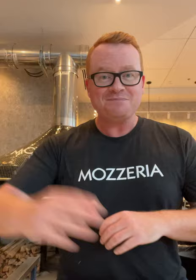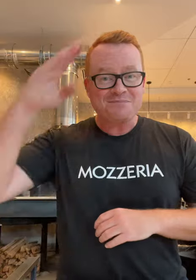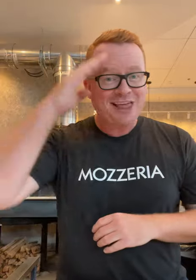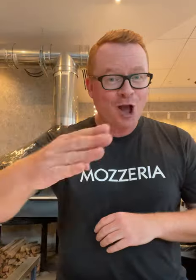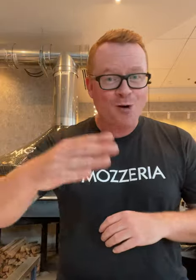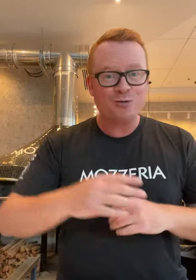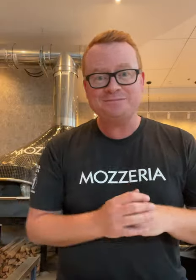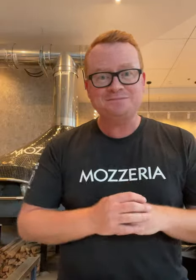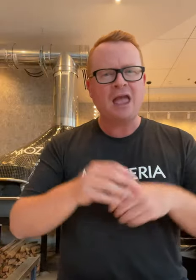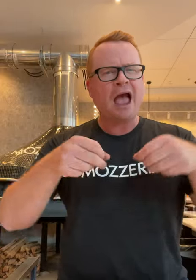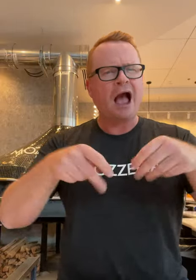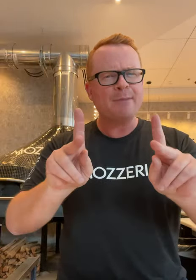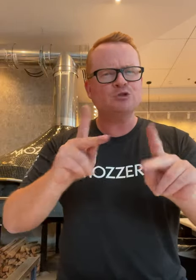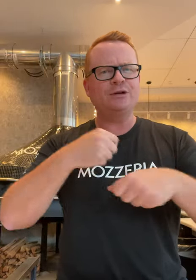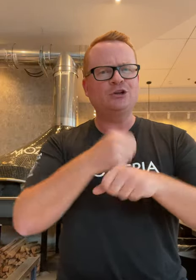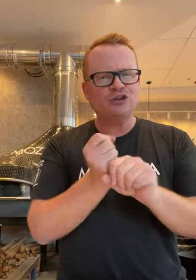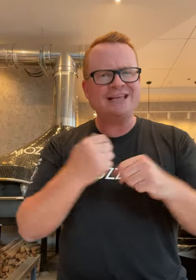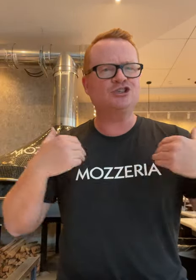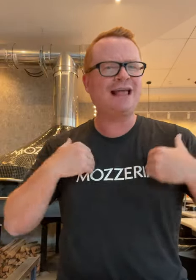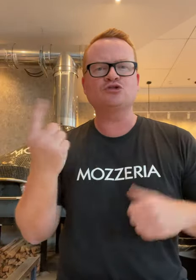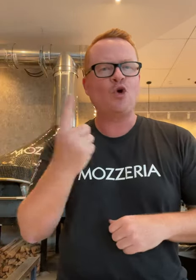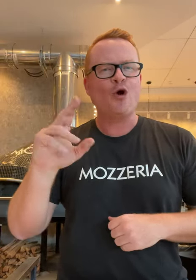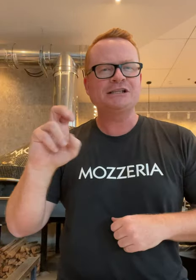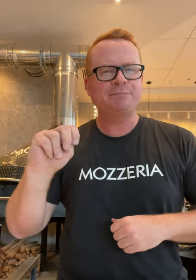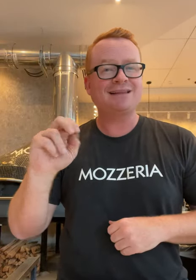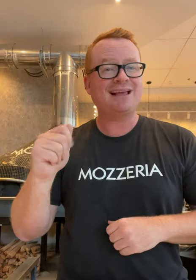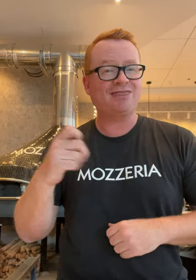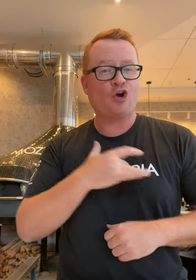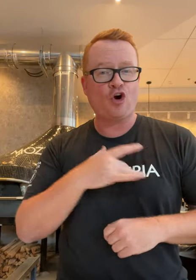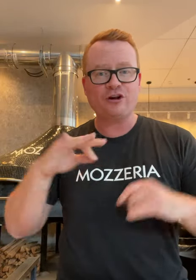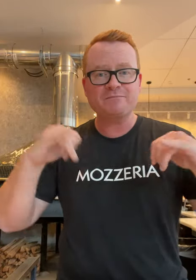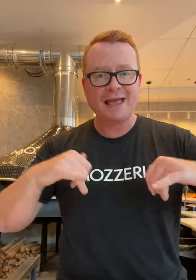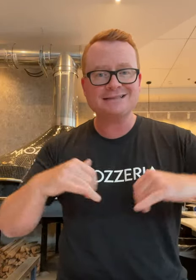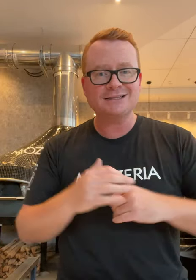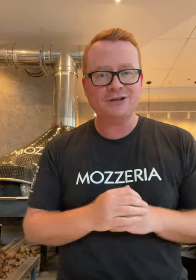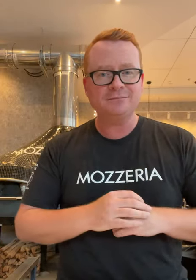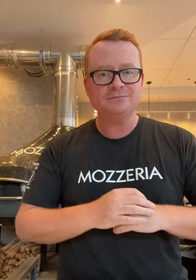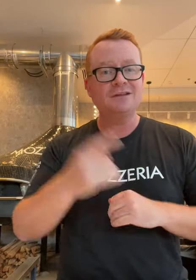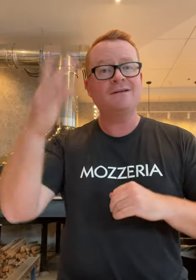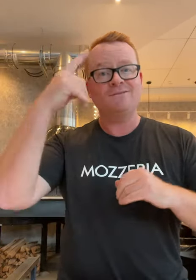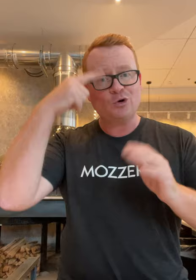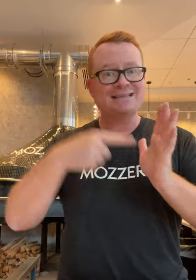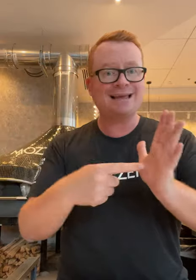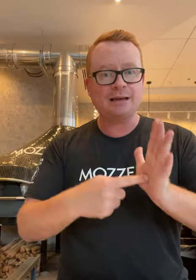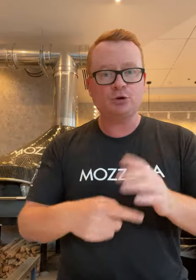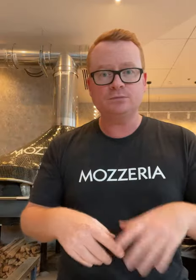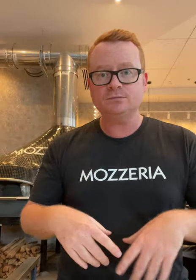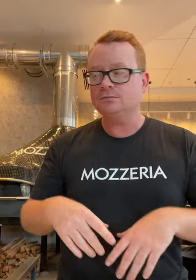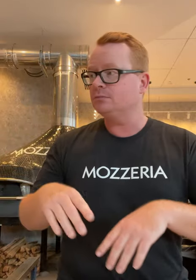Hello! Opportunity creation has always been at the heart of Mozzeria. For example,